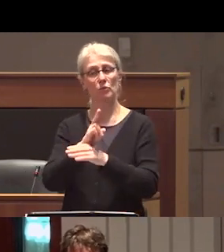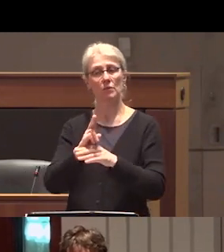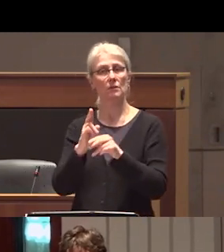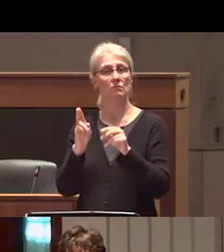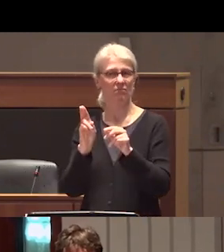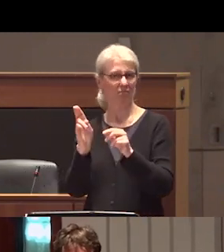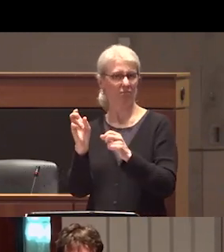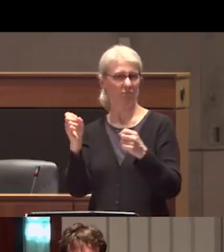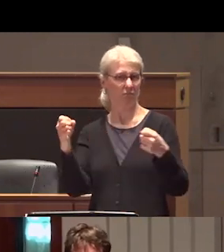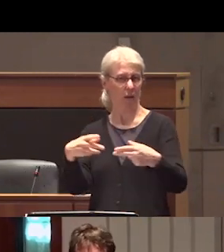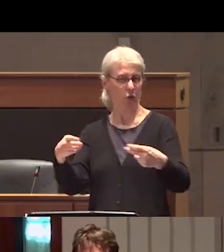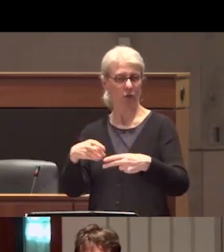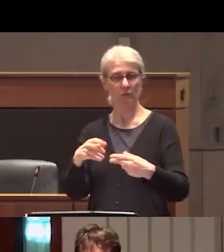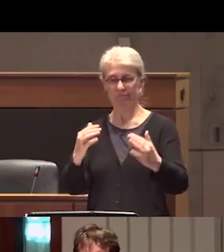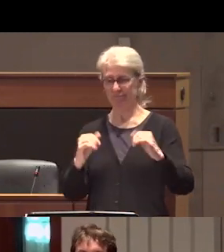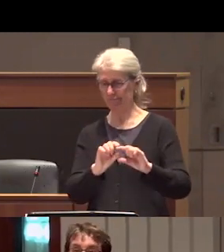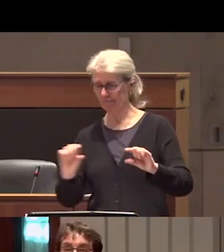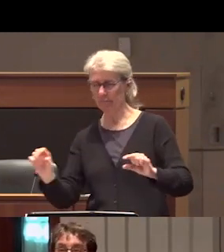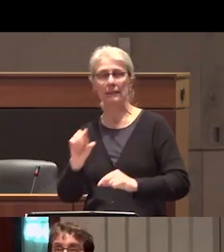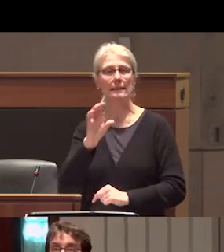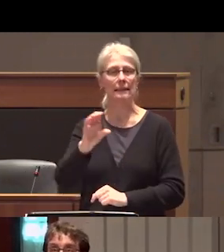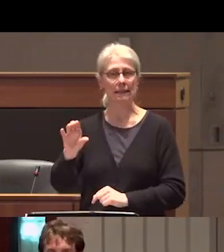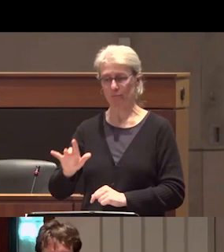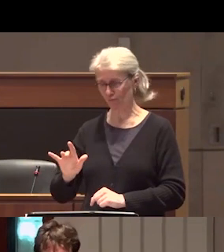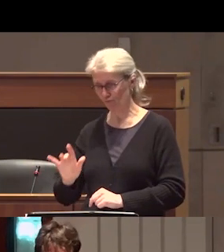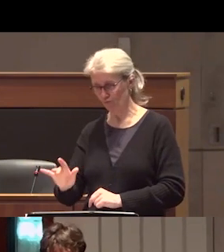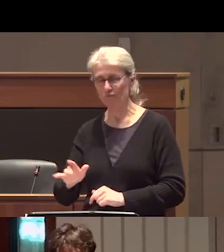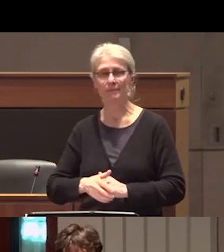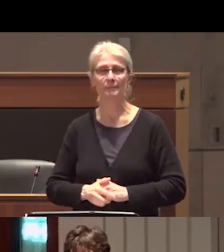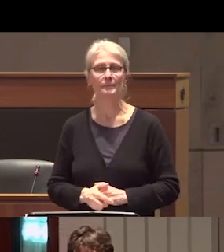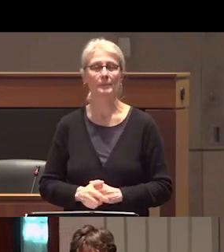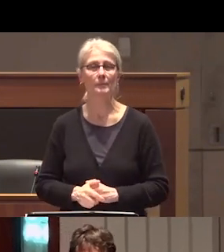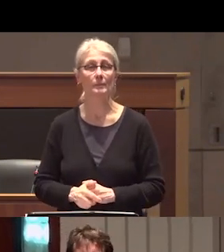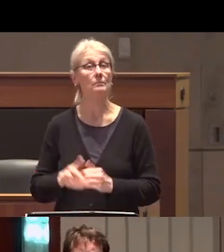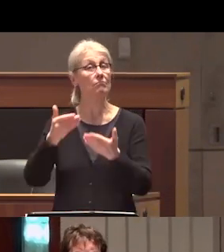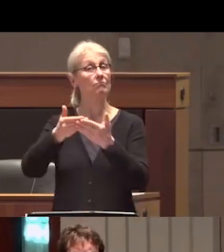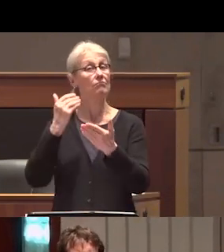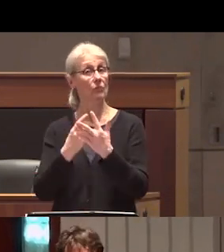captioning by clicking the CC button at the bottom of your screen before we get started a